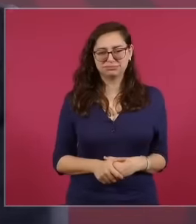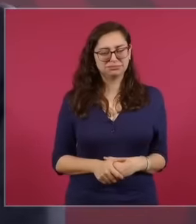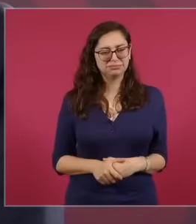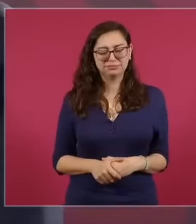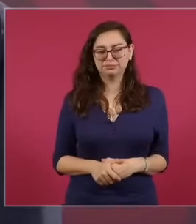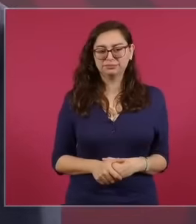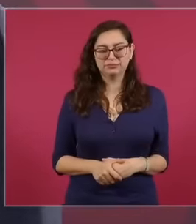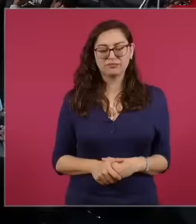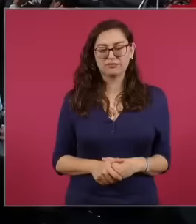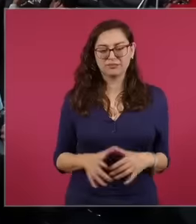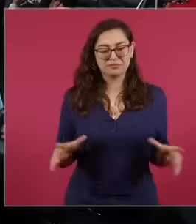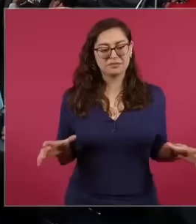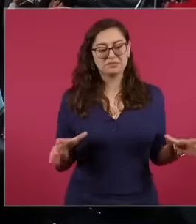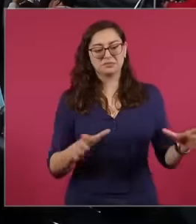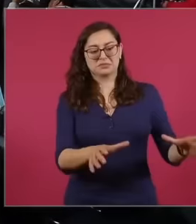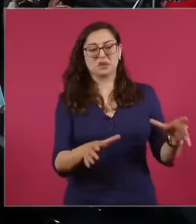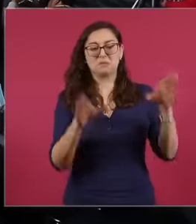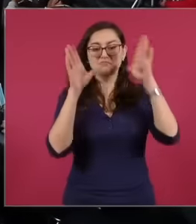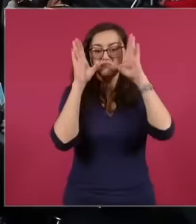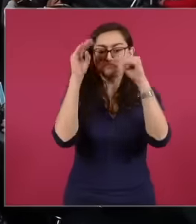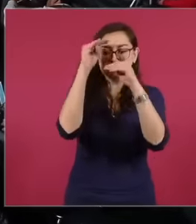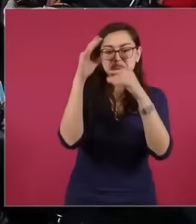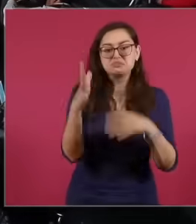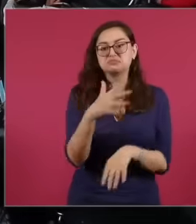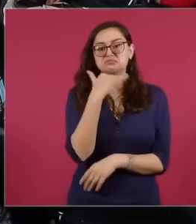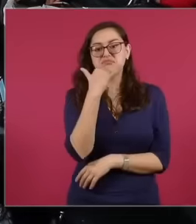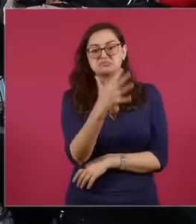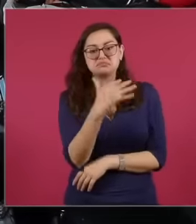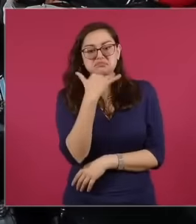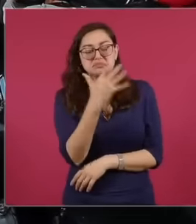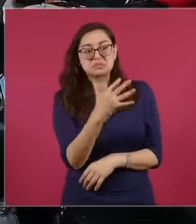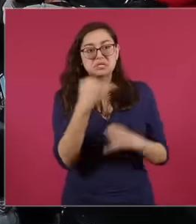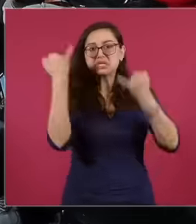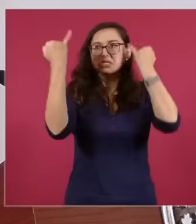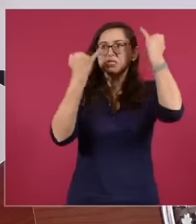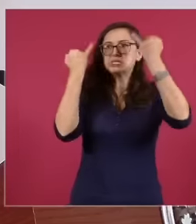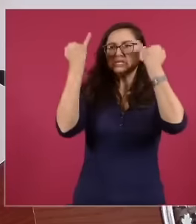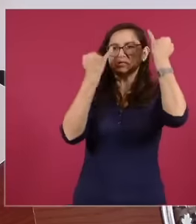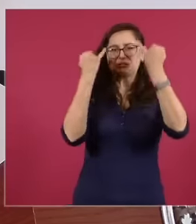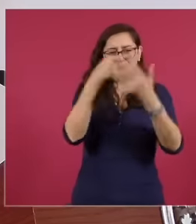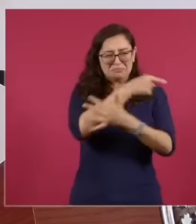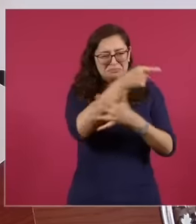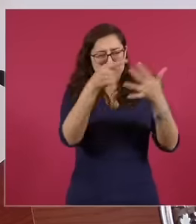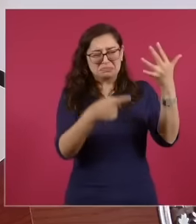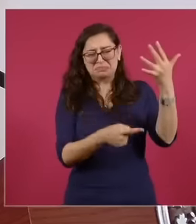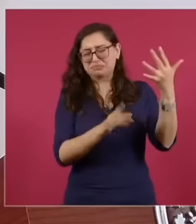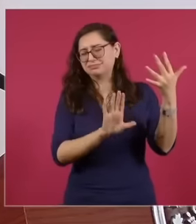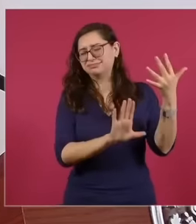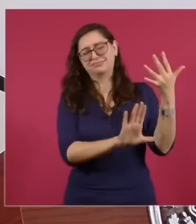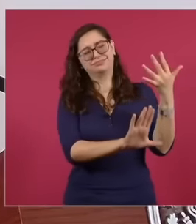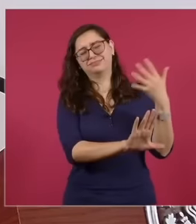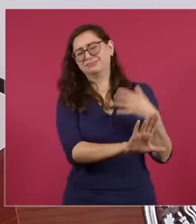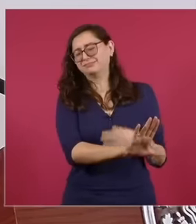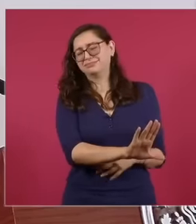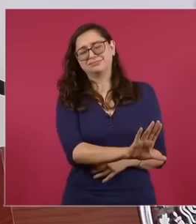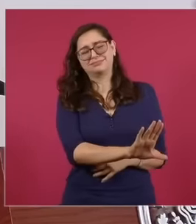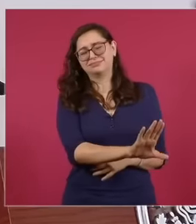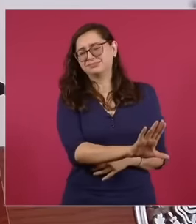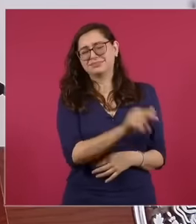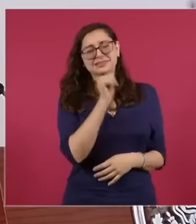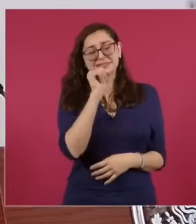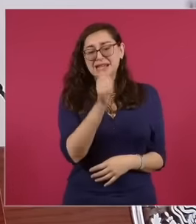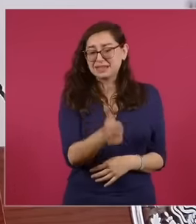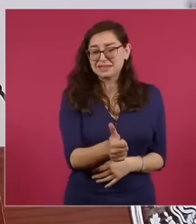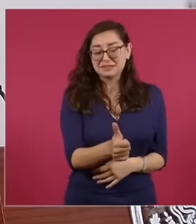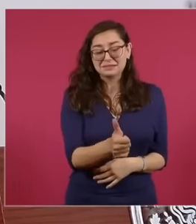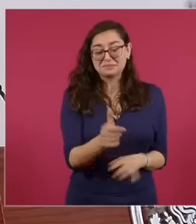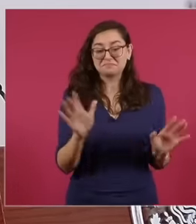the corrupt conservative bloc lie, nothing nothing nothing and it is very good, but that's not,